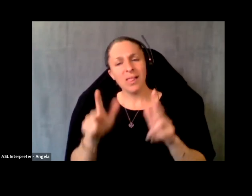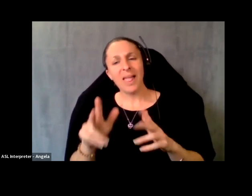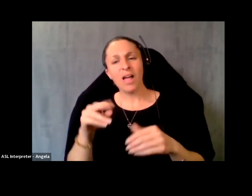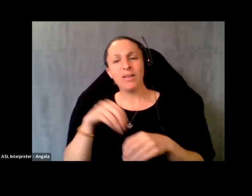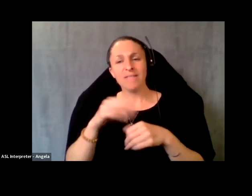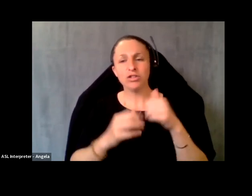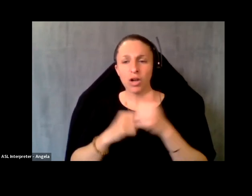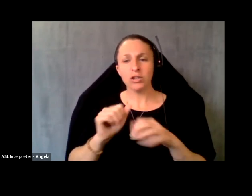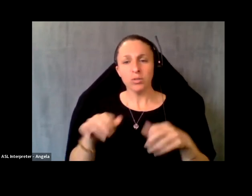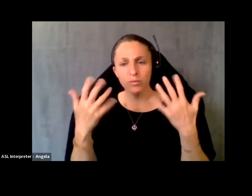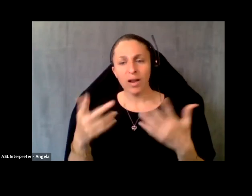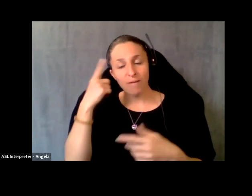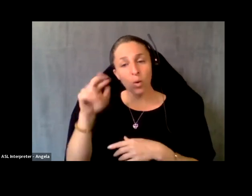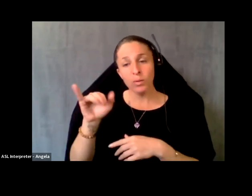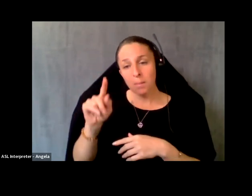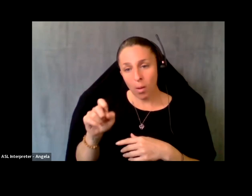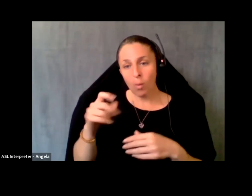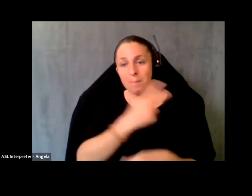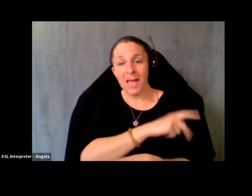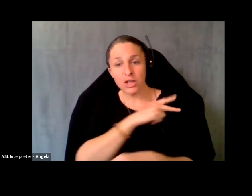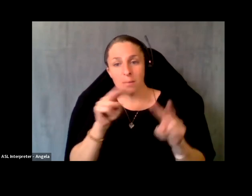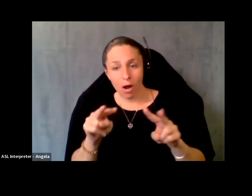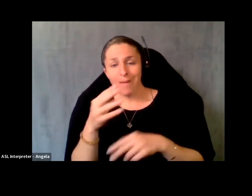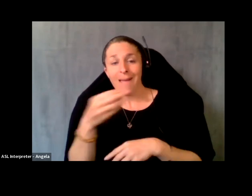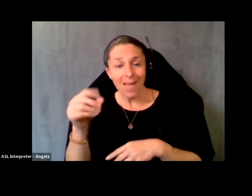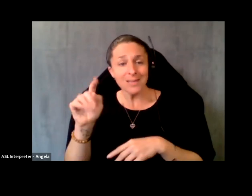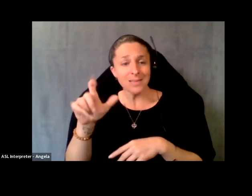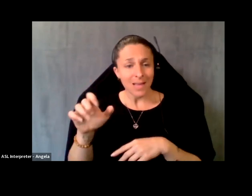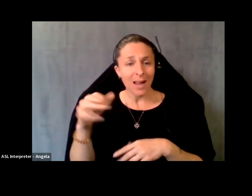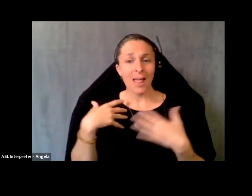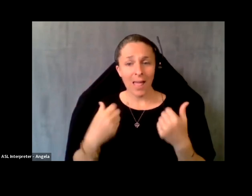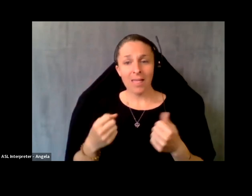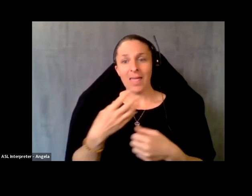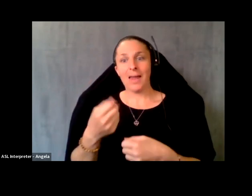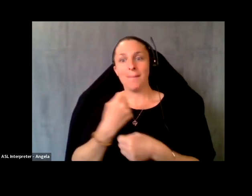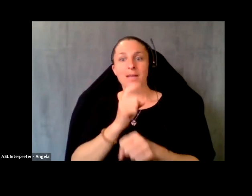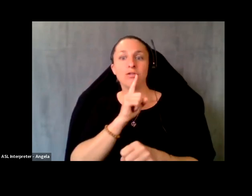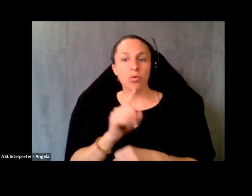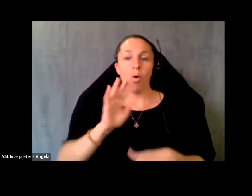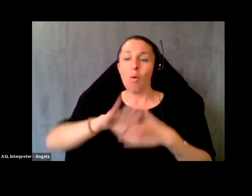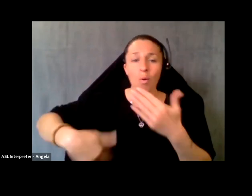provided for remote, patient, monitoring, and tele health and made sure that all of that all those